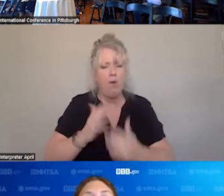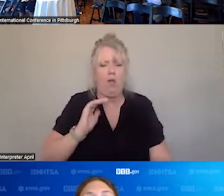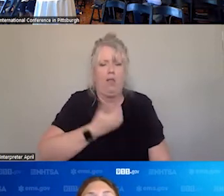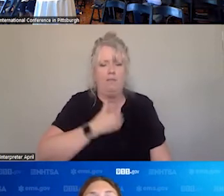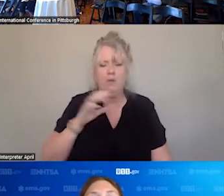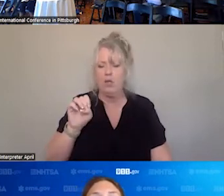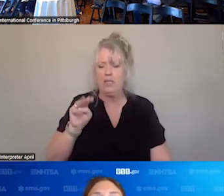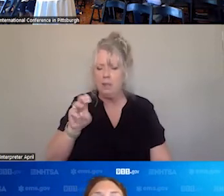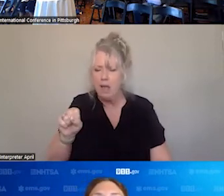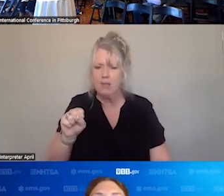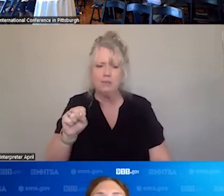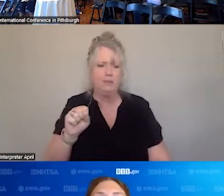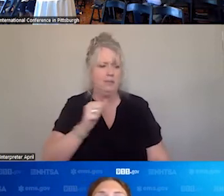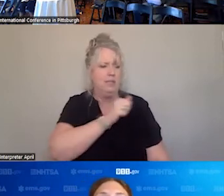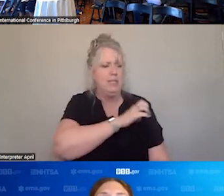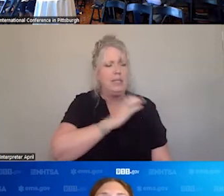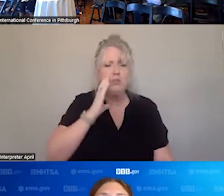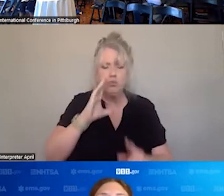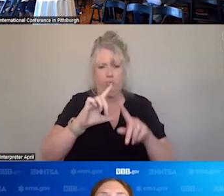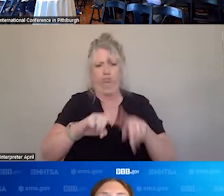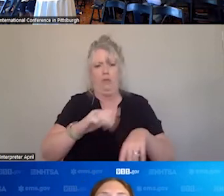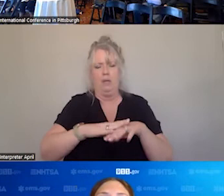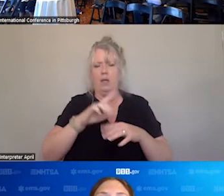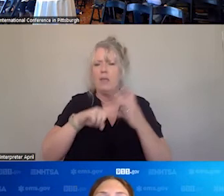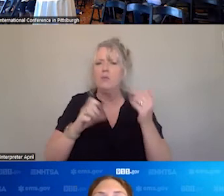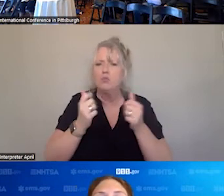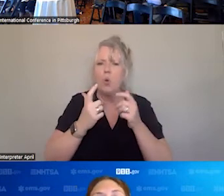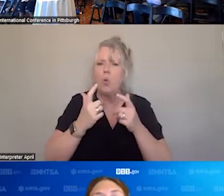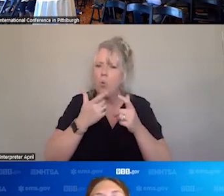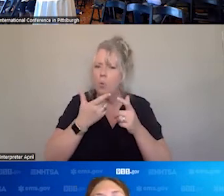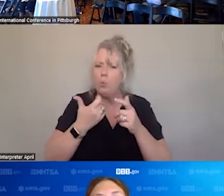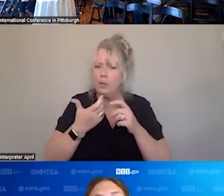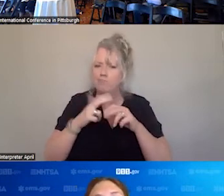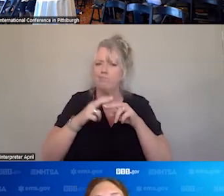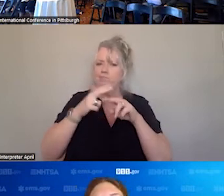TO SORT OF REST ON. AND, SO WE ARE BUILDING UP, WITH THIS CURRICULUM THAT HAS BEEN